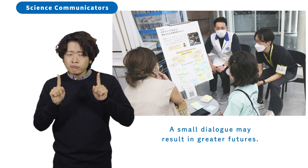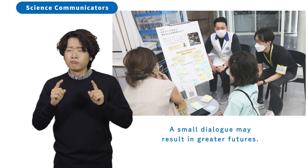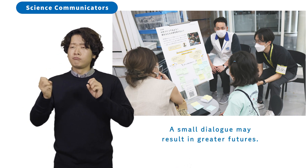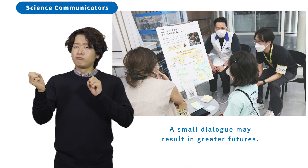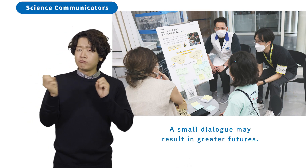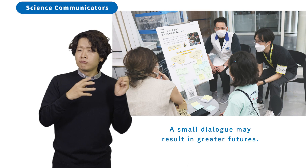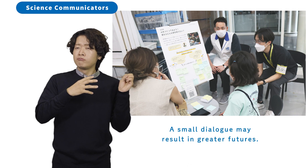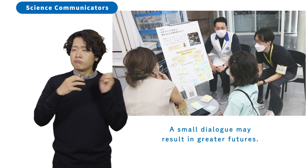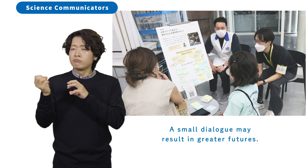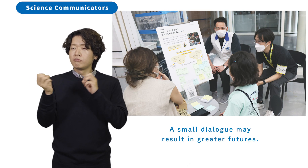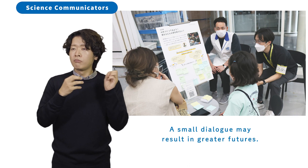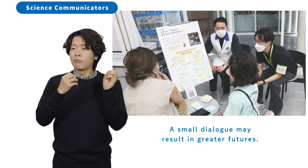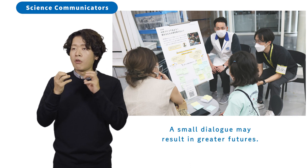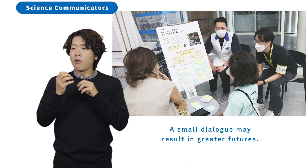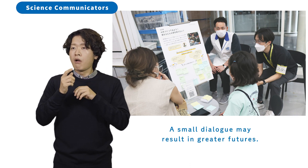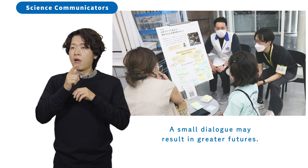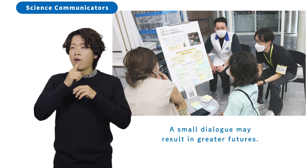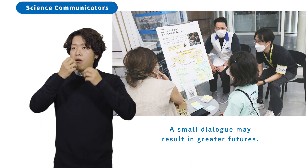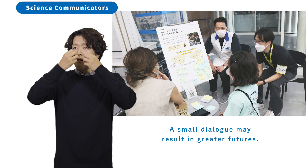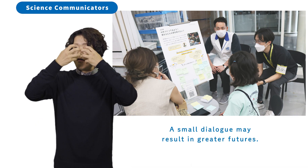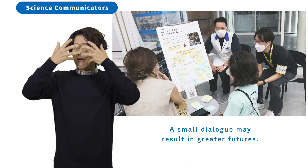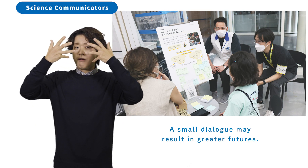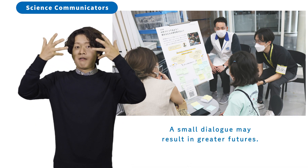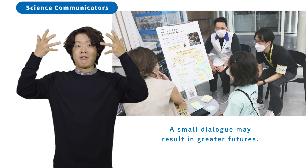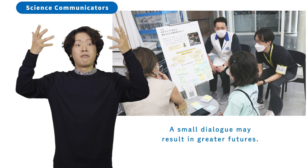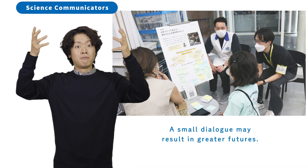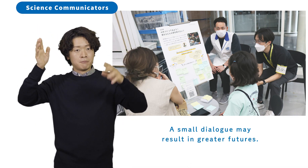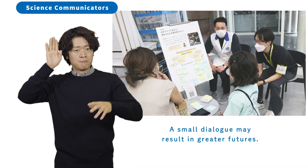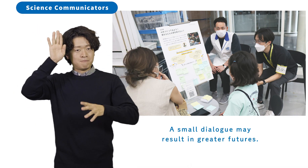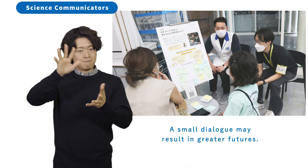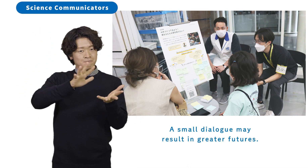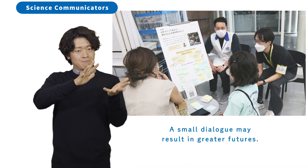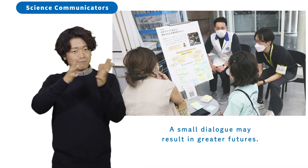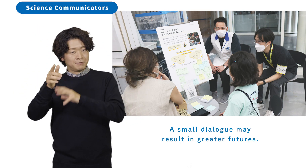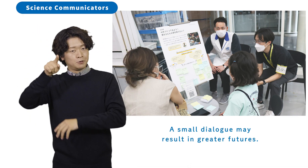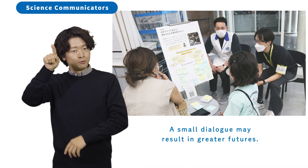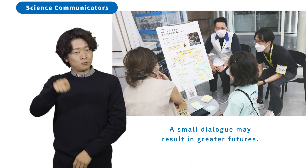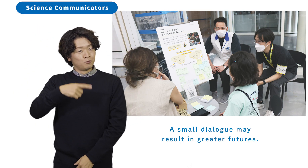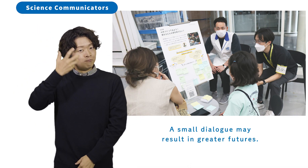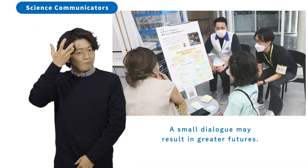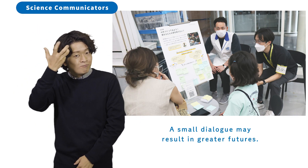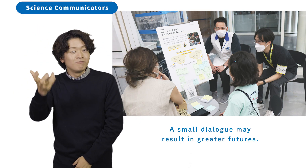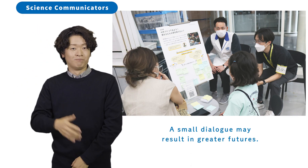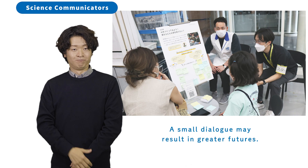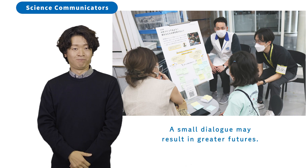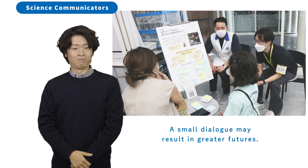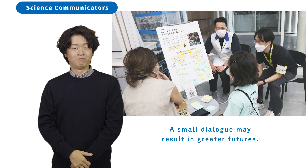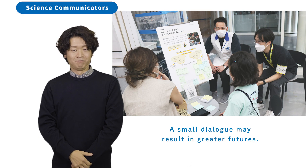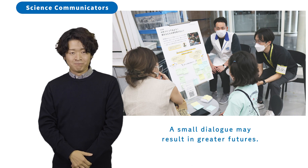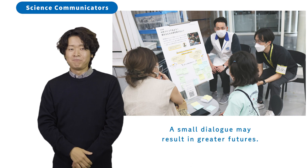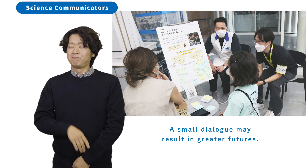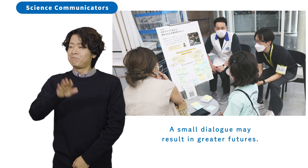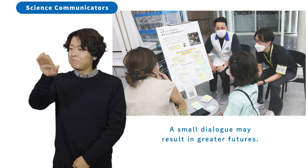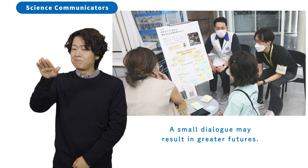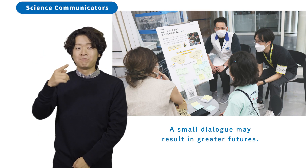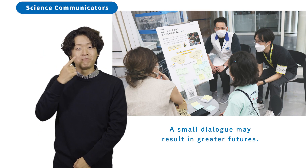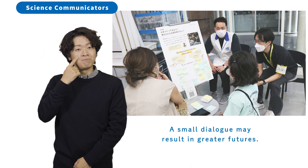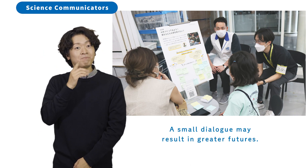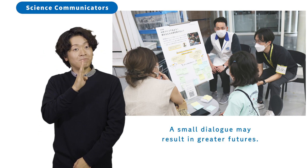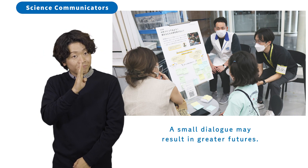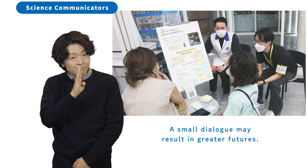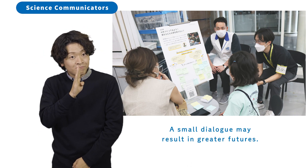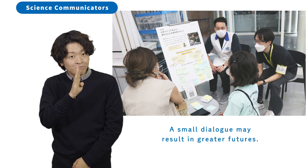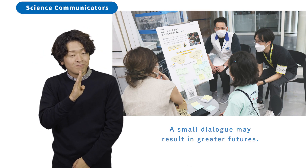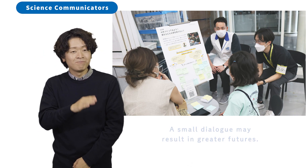A small dialogue may result in greater futures.